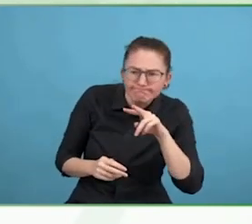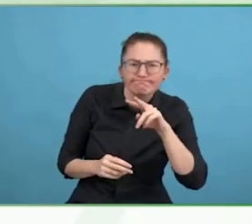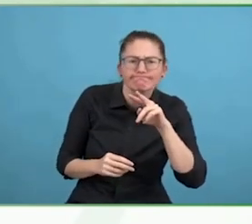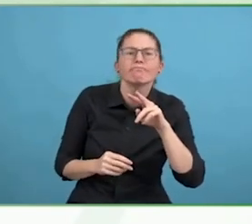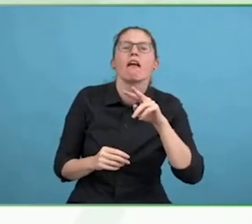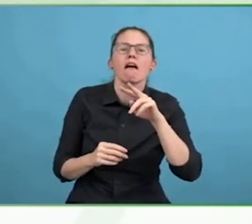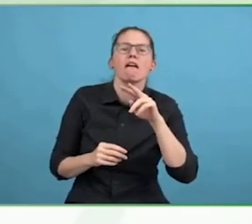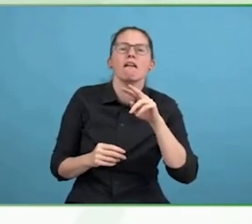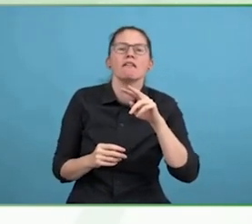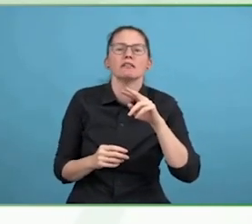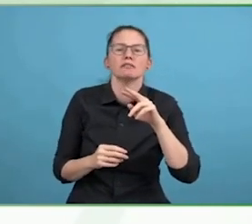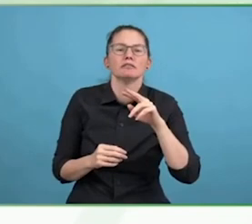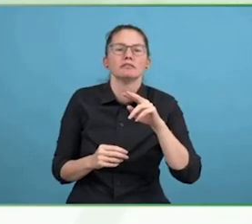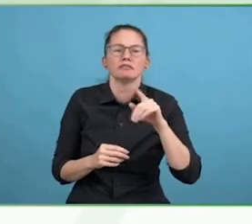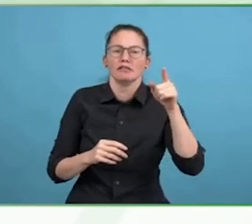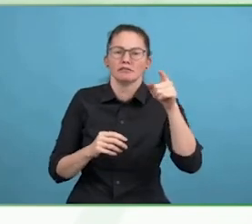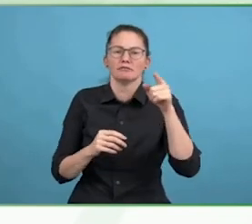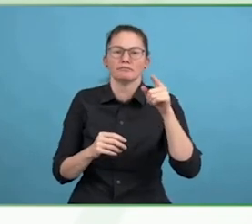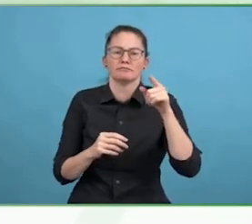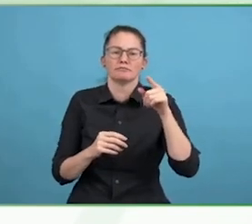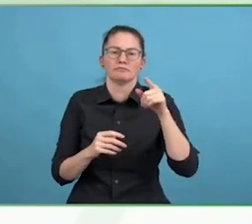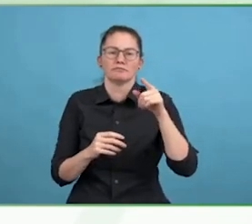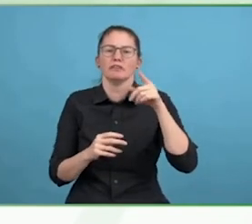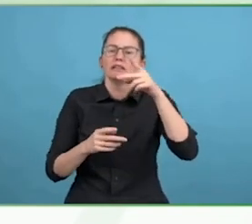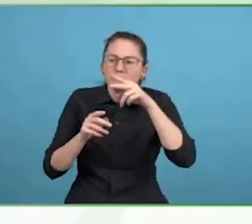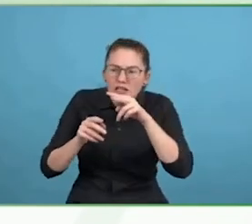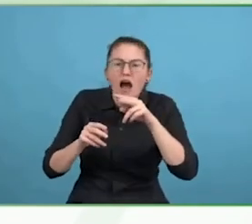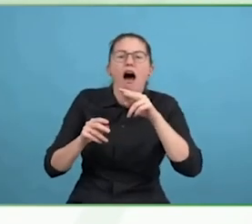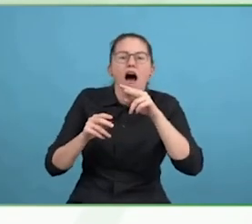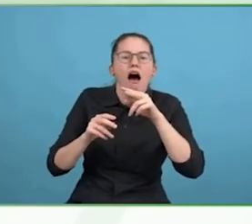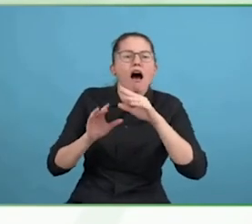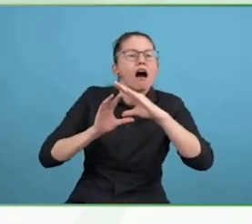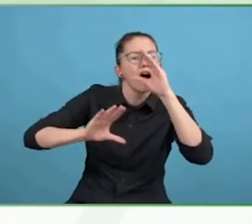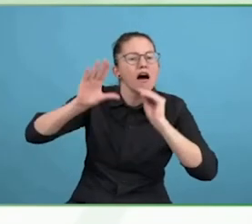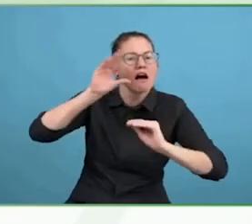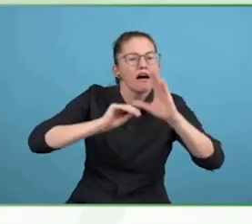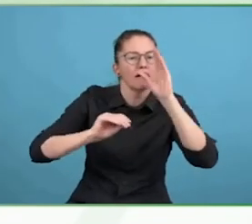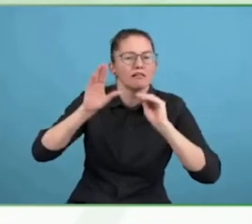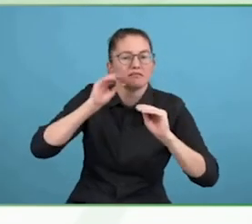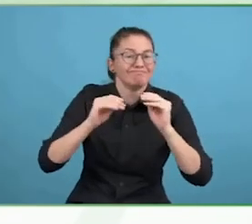and, quite frankly, this was before I had my wonderful partner in crime here Brendan.